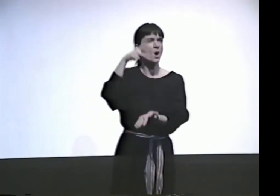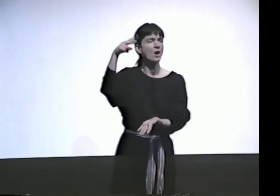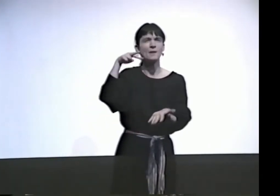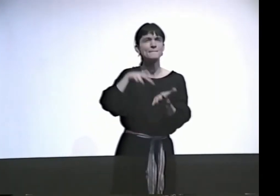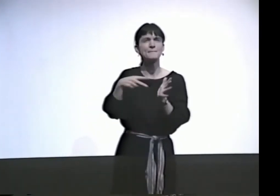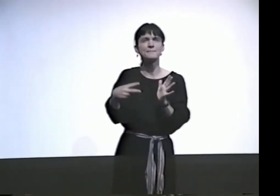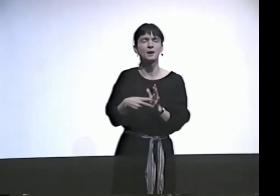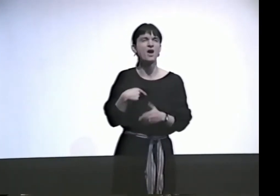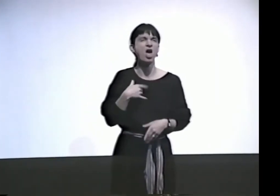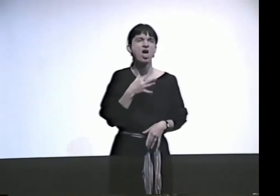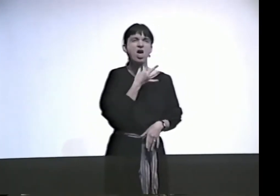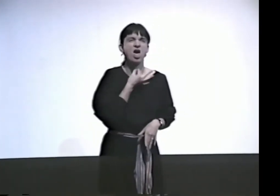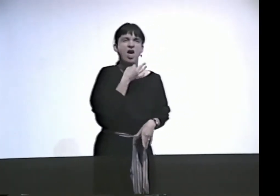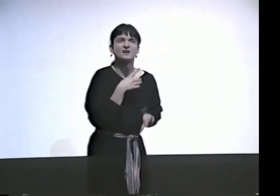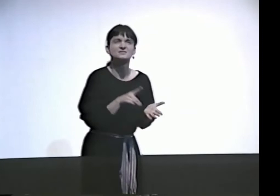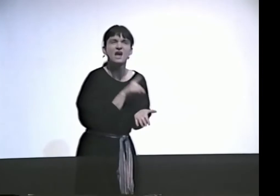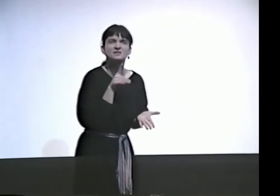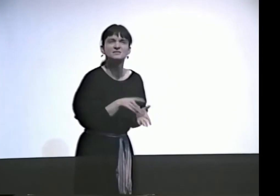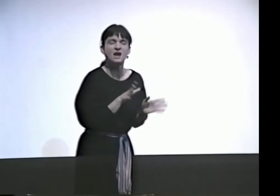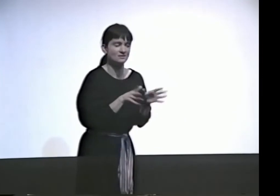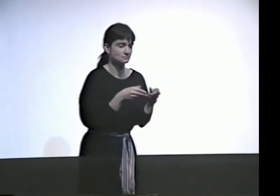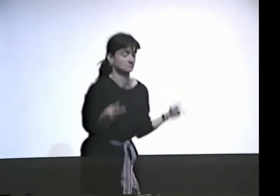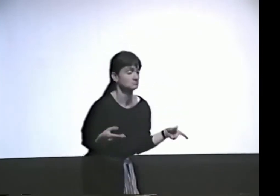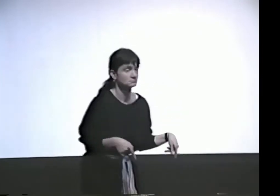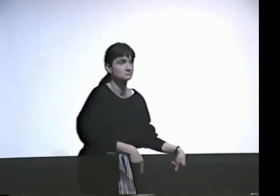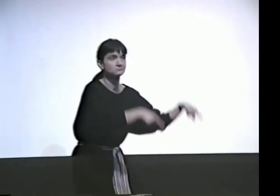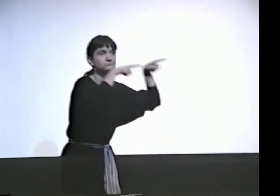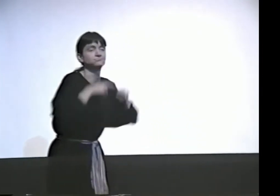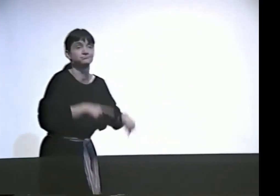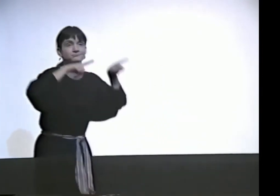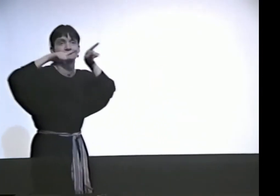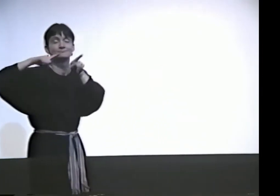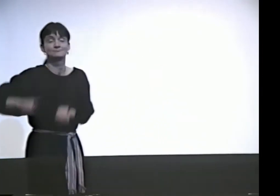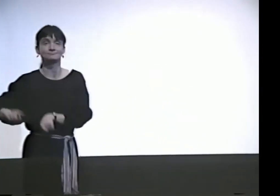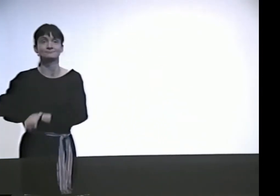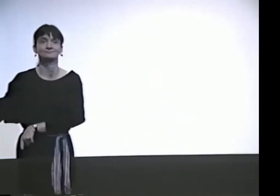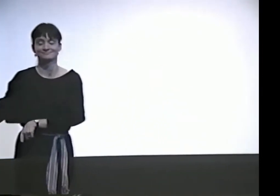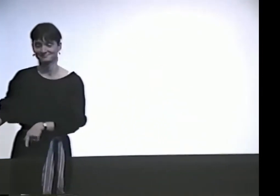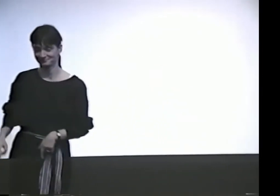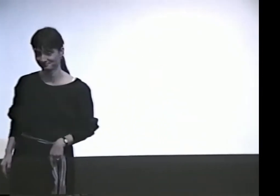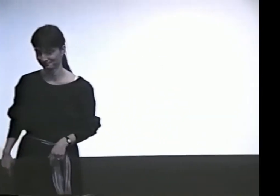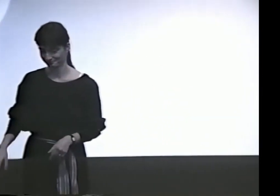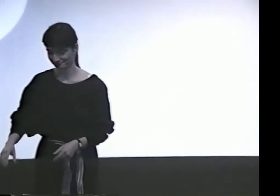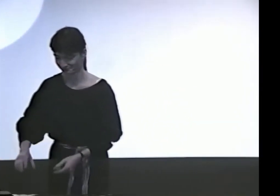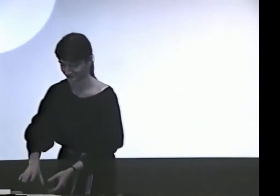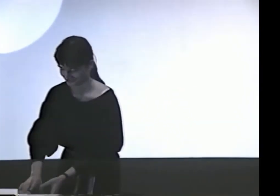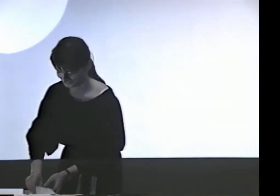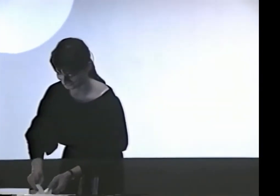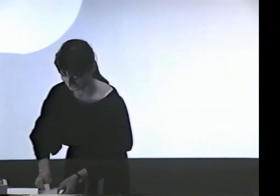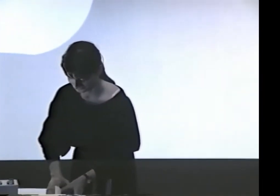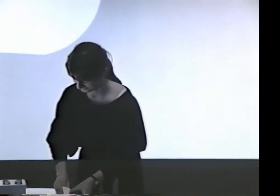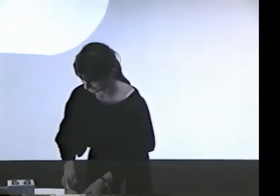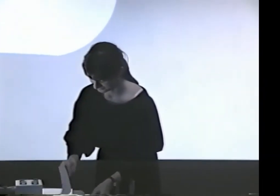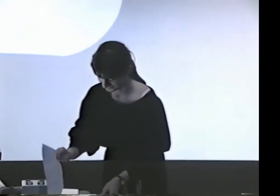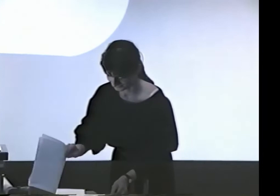OK, IT'S AN INTERESTING THING. WHAT DOES POETRY MEAN? WELL, I LOOKED IT UP IN THE DICTIONARY, AND I TELL YOU, I WAS BLOWN AWAY.